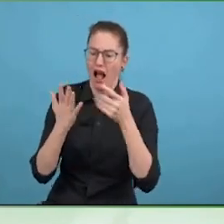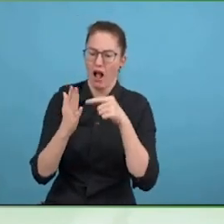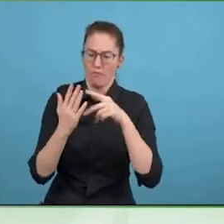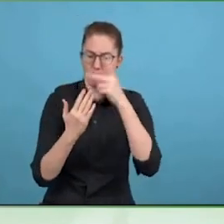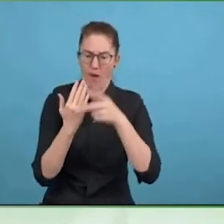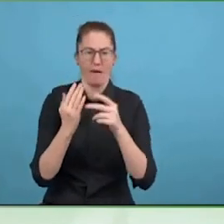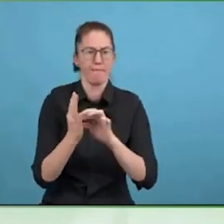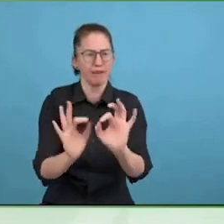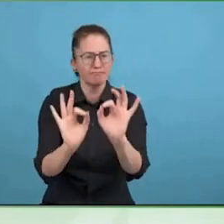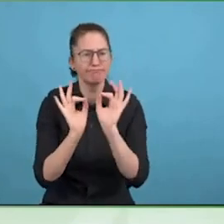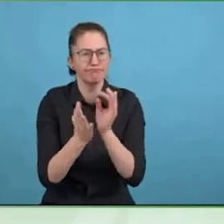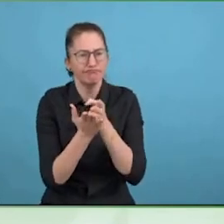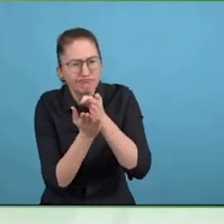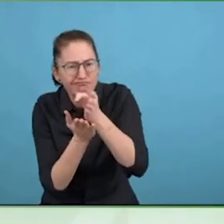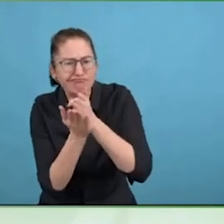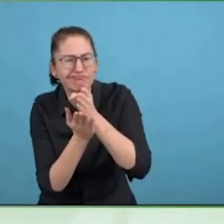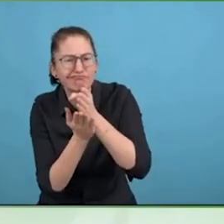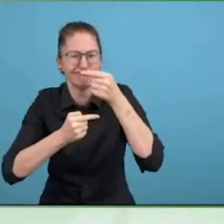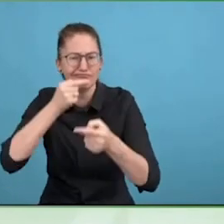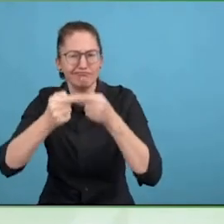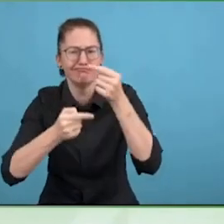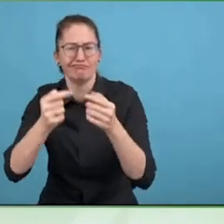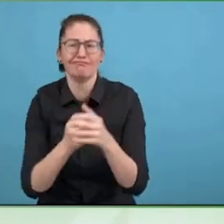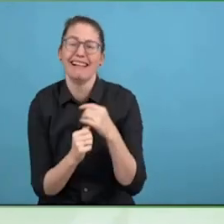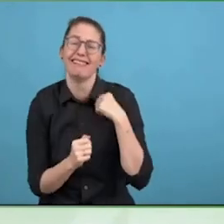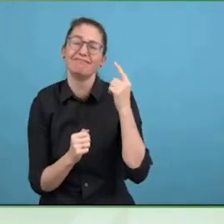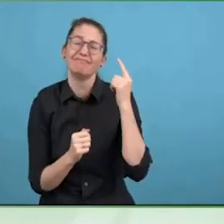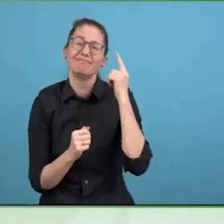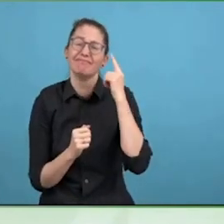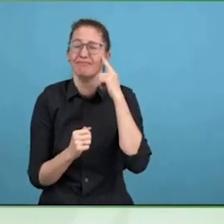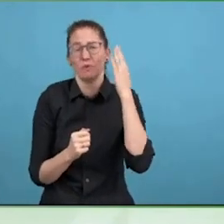government that is a negative externality in the same way that